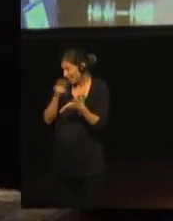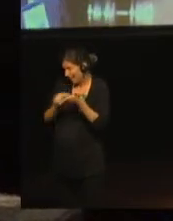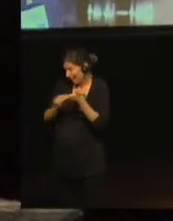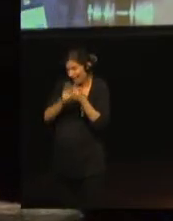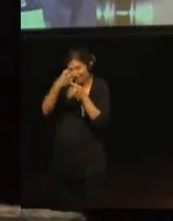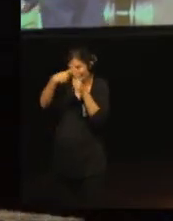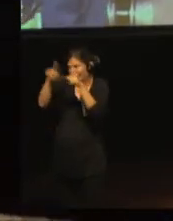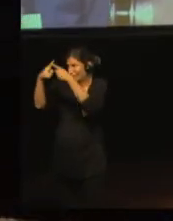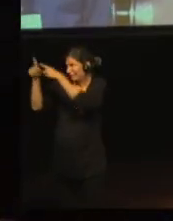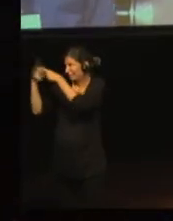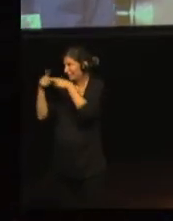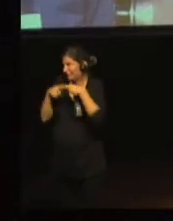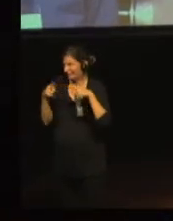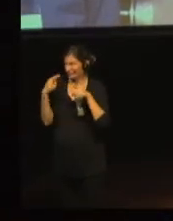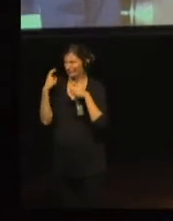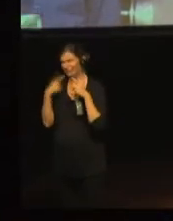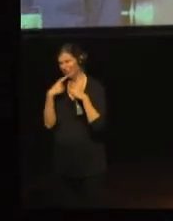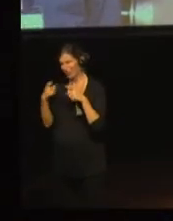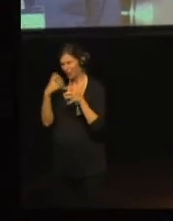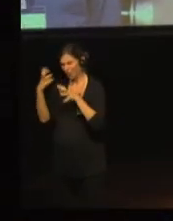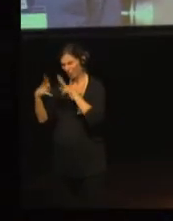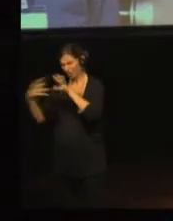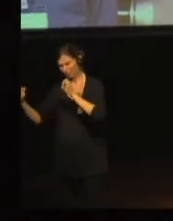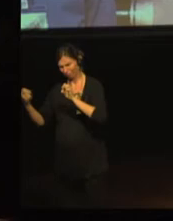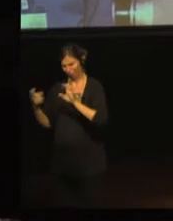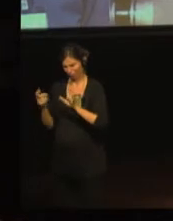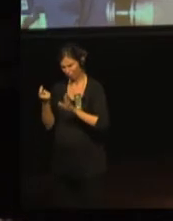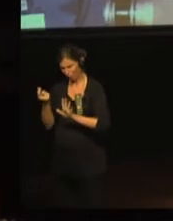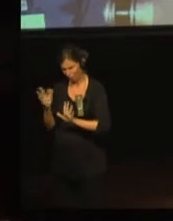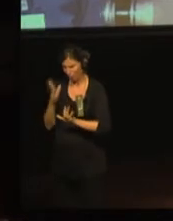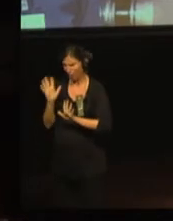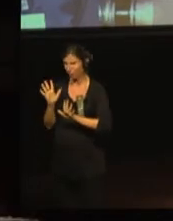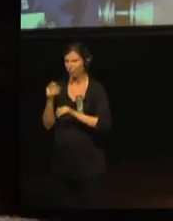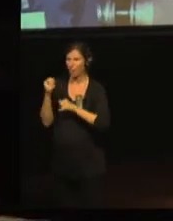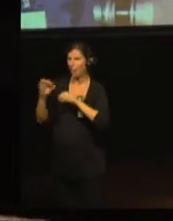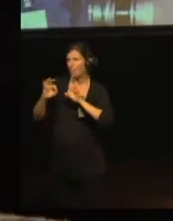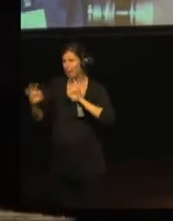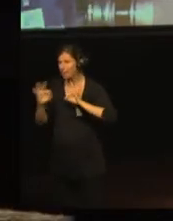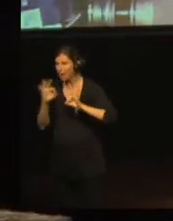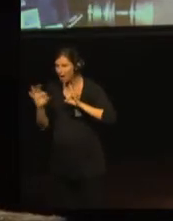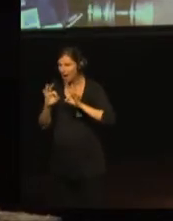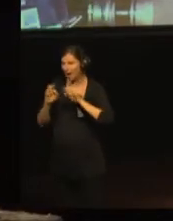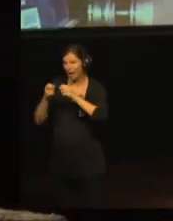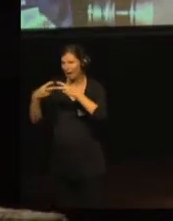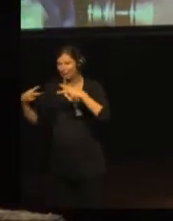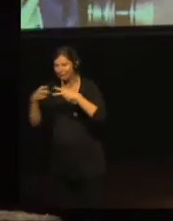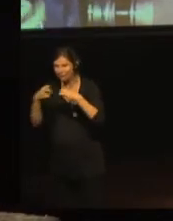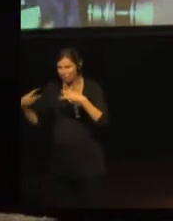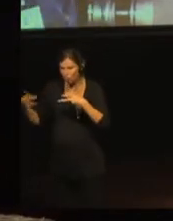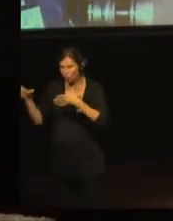Every preparation, discussion, file transferring happened via email, but we also created